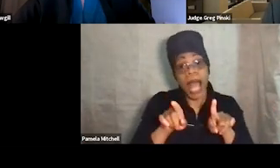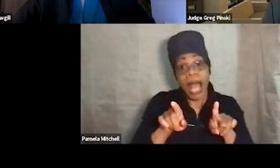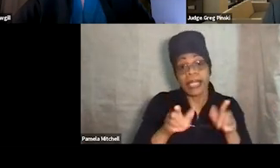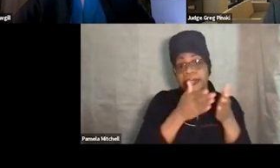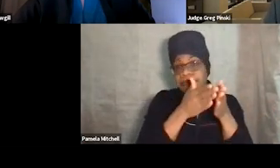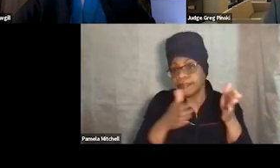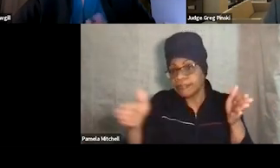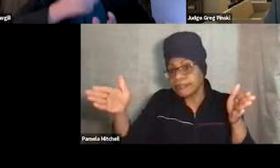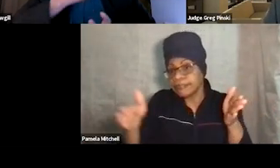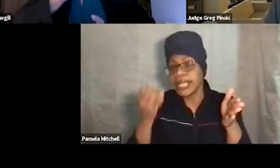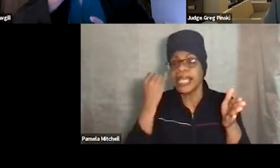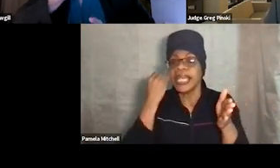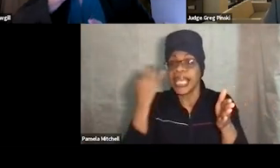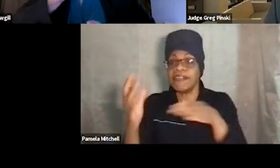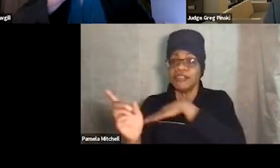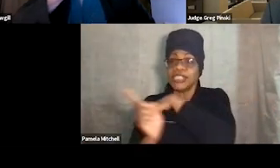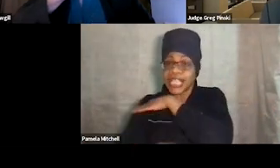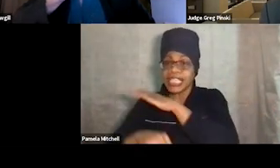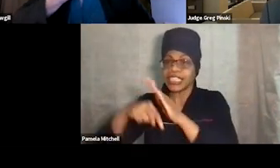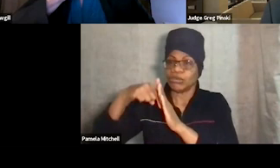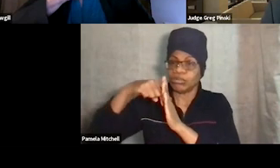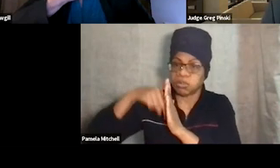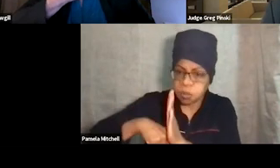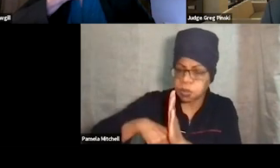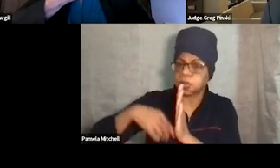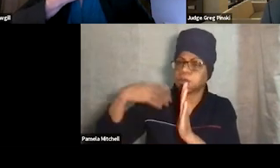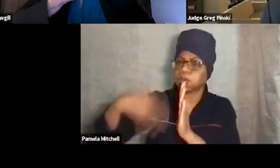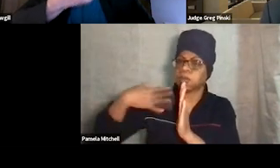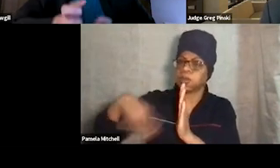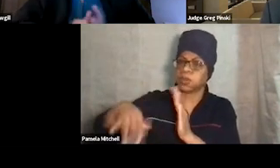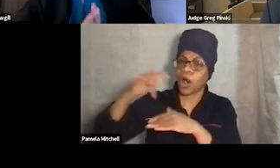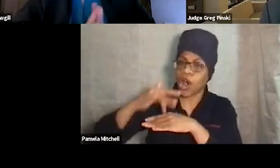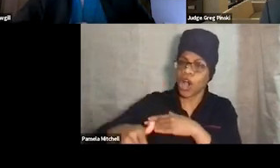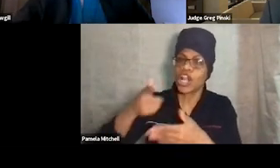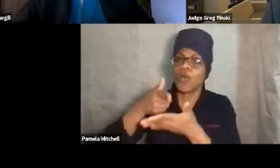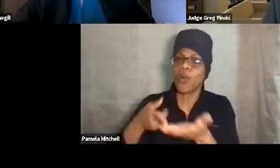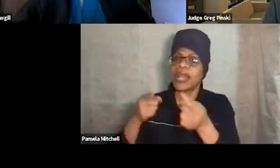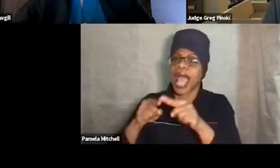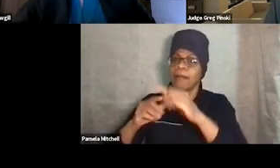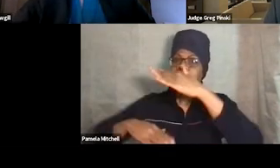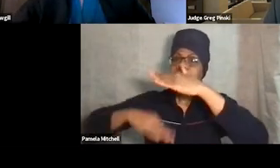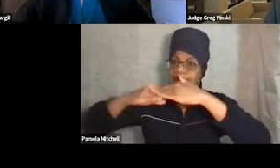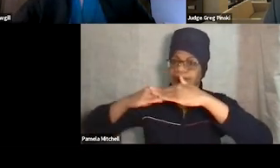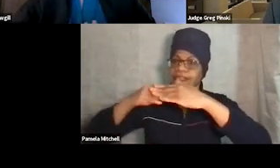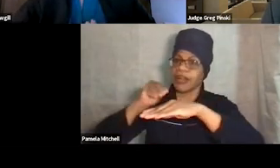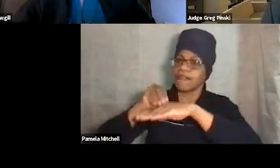if you sanction too heavily, too early, or too often, you're gonna hit ceiling effects. So if a participant,